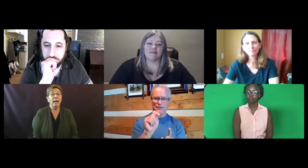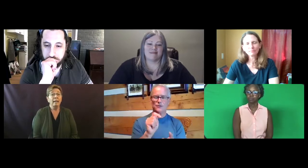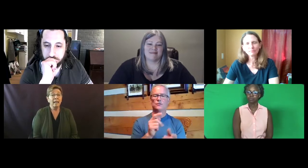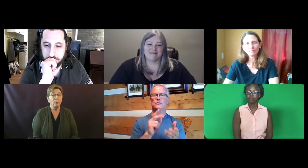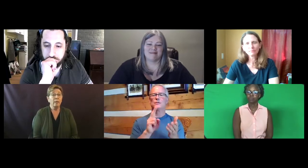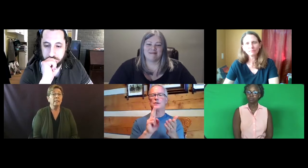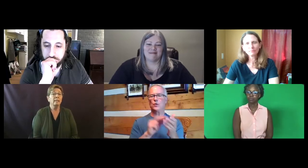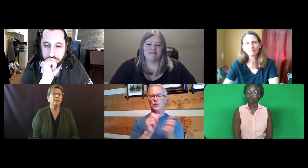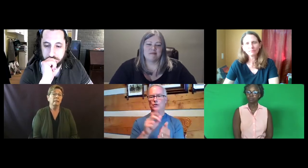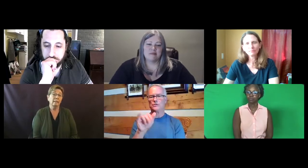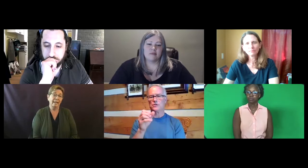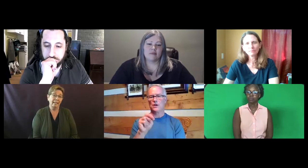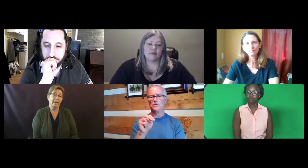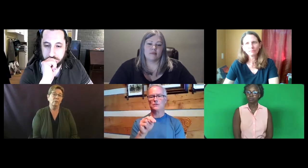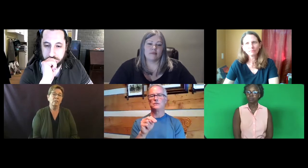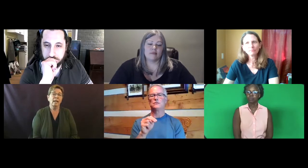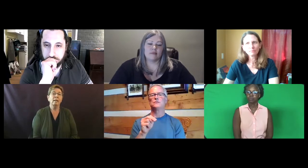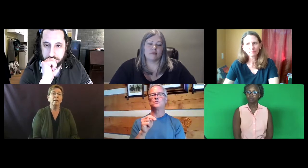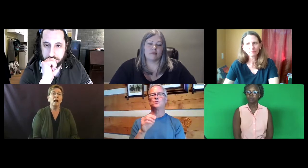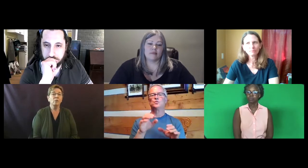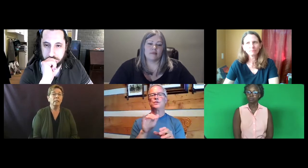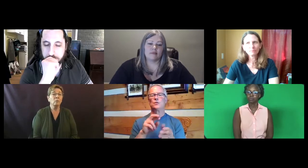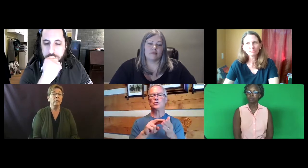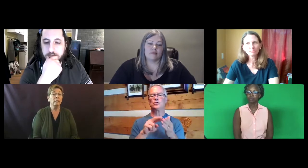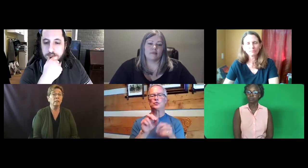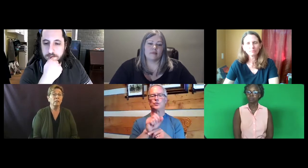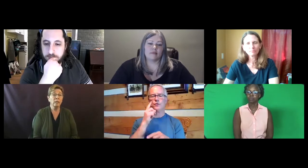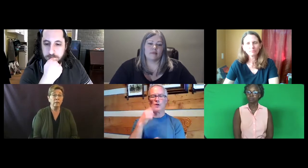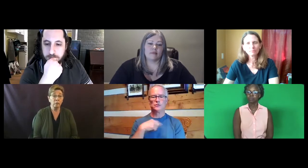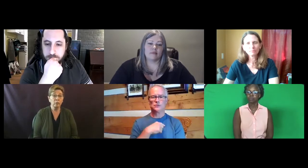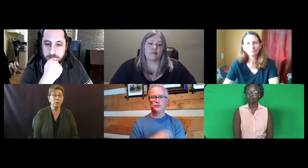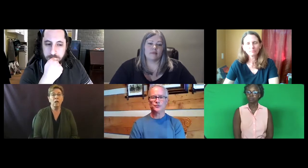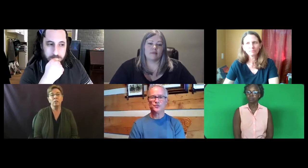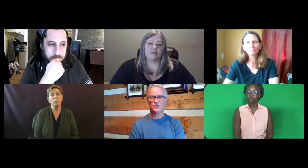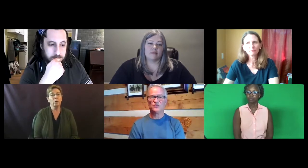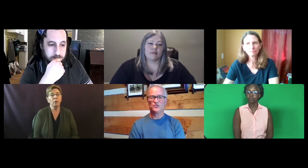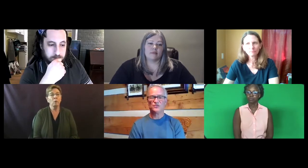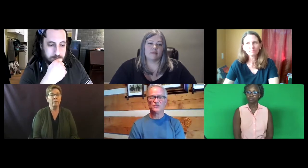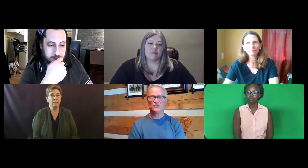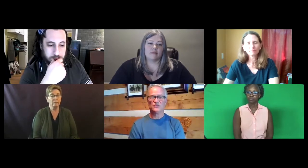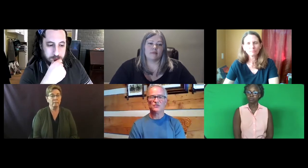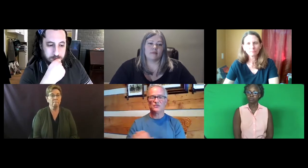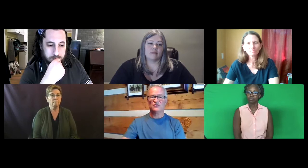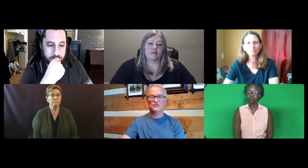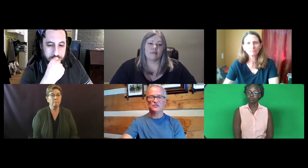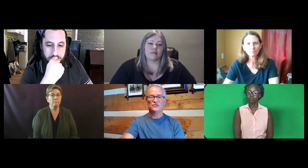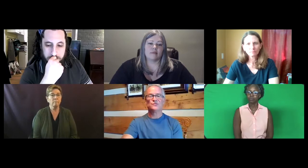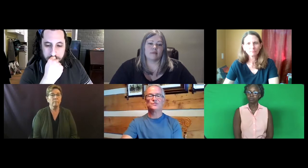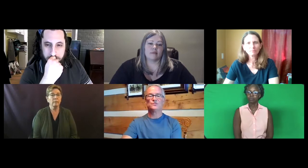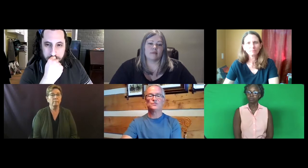At that point, Katie, contracted with Dr. Henner, Jon, to work with us.